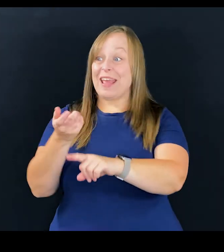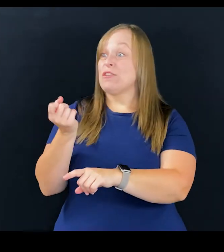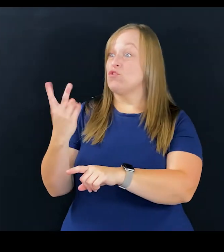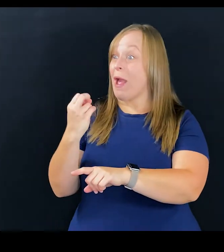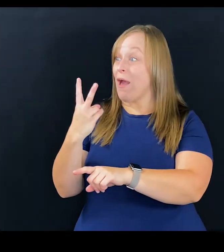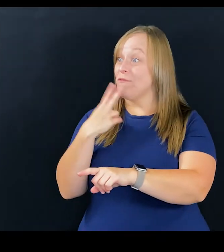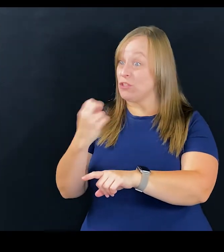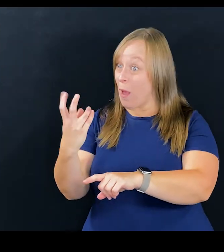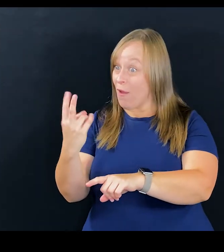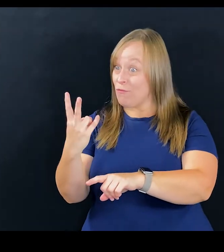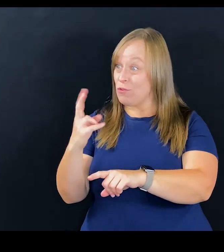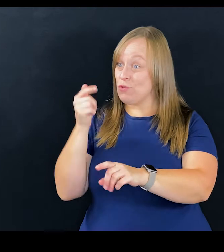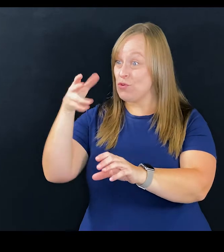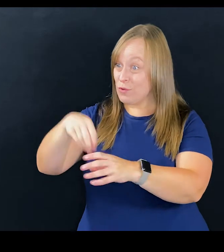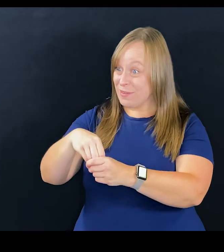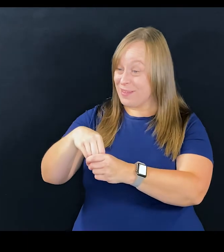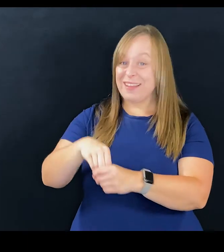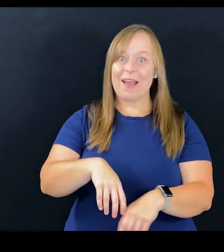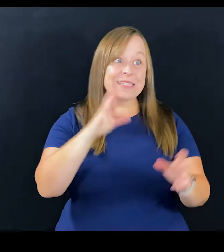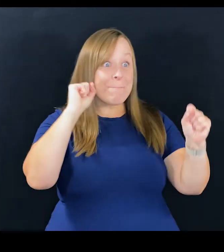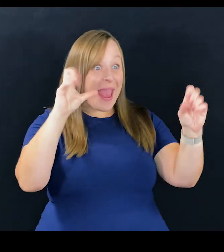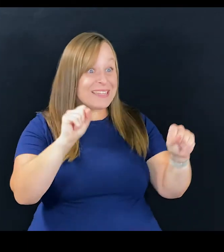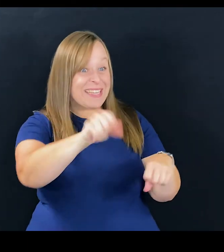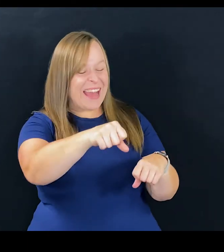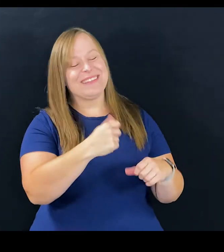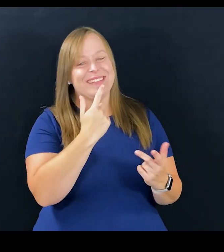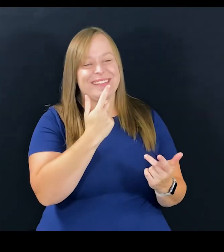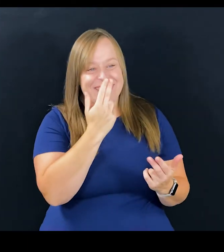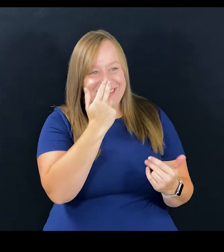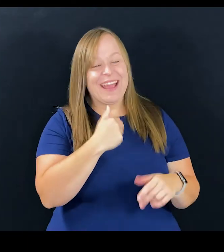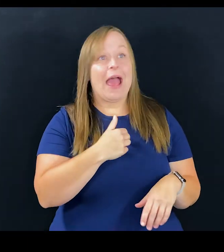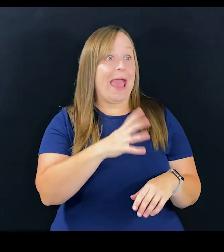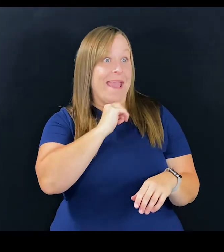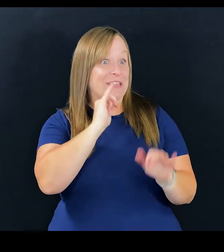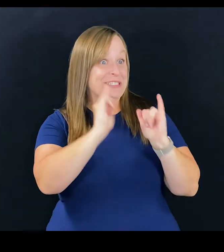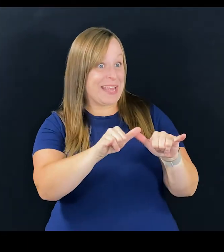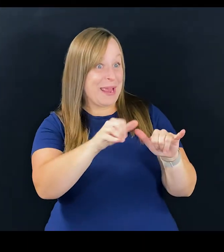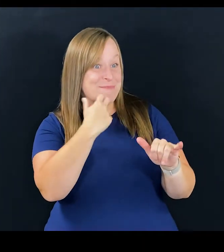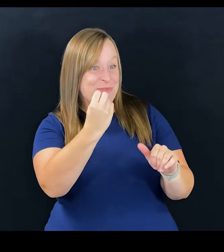As a 12 year old, Tim. Yes. - As a 12 year old, okay. Isn't that amazing? Yeah, it is. It's like I haven't aged a bit, right?